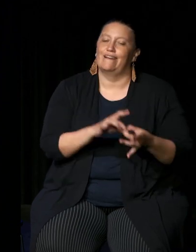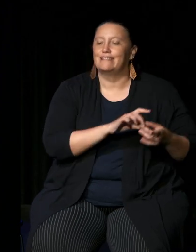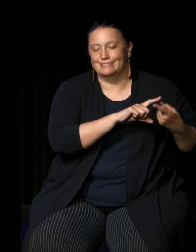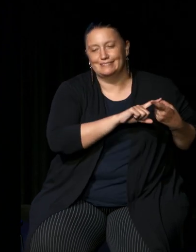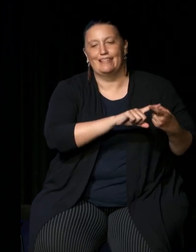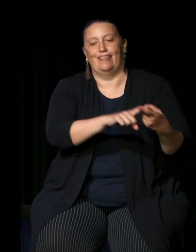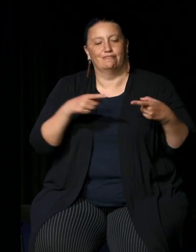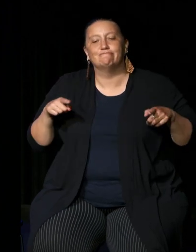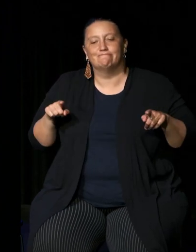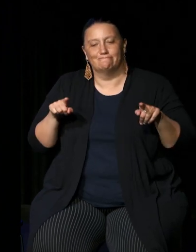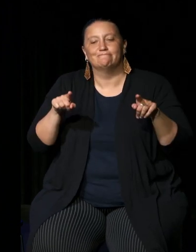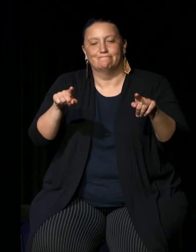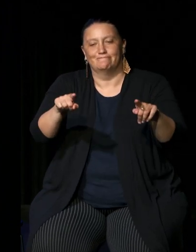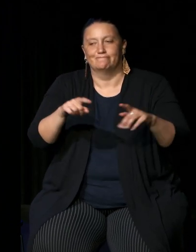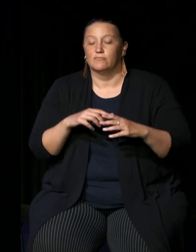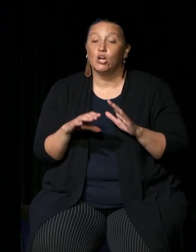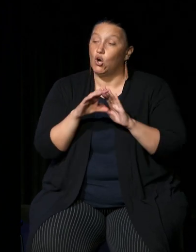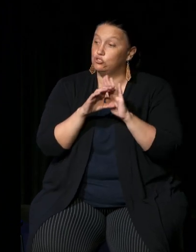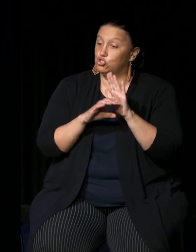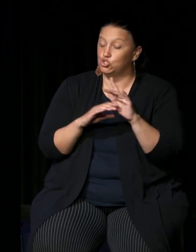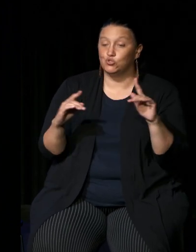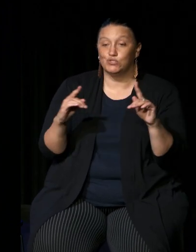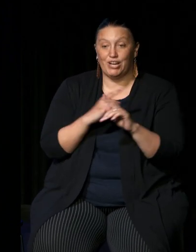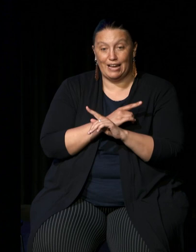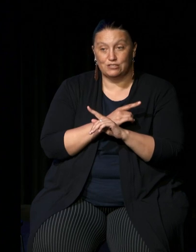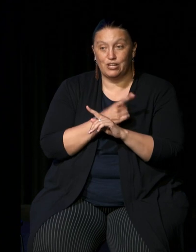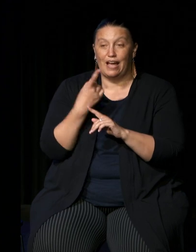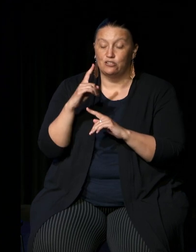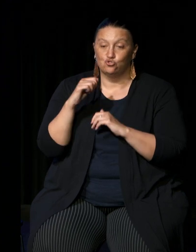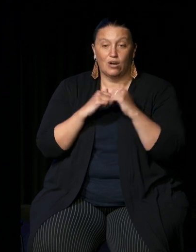with substantive constitutional change and structural reform we believe this